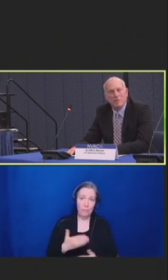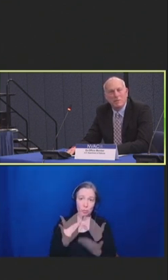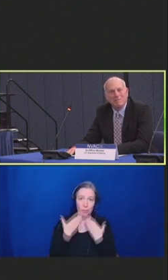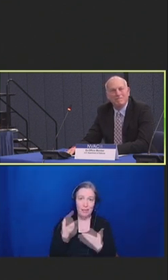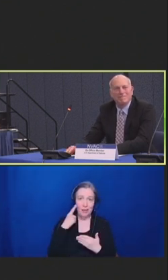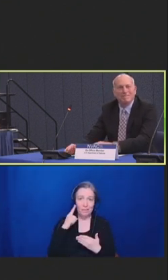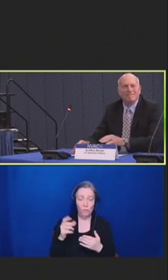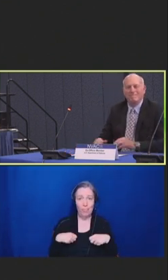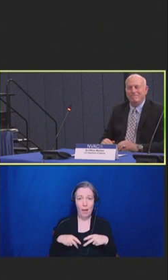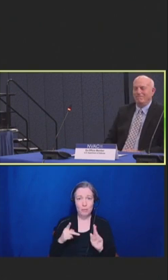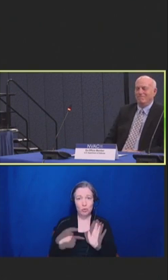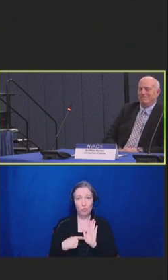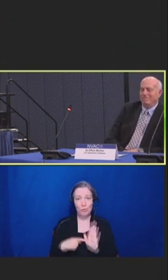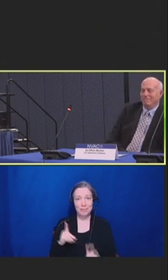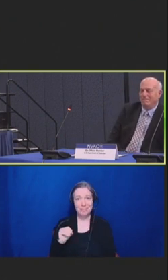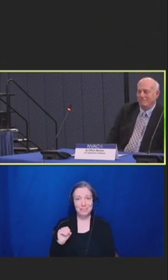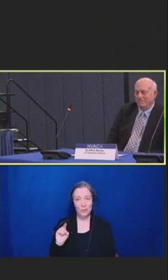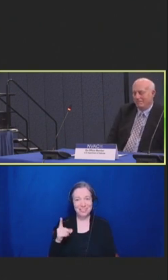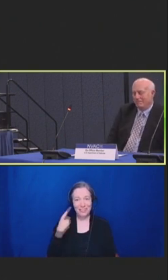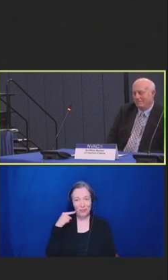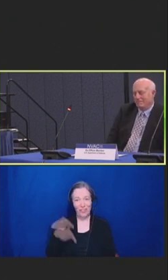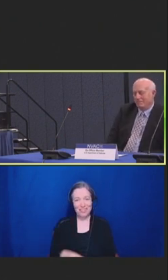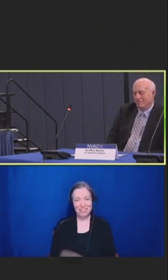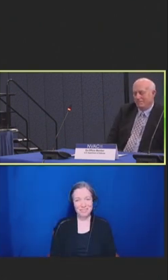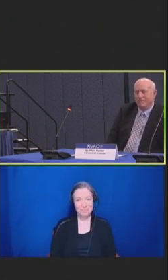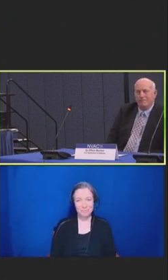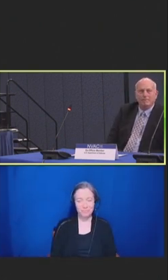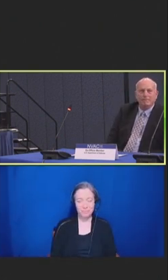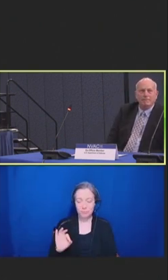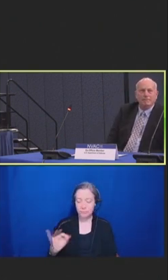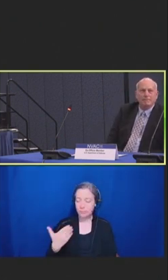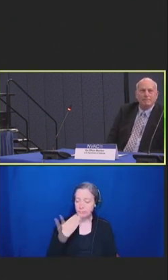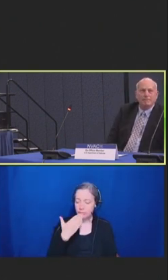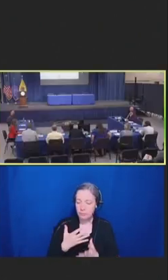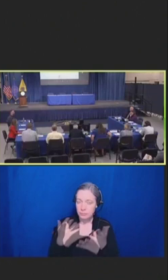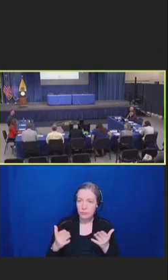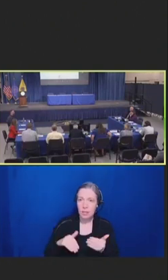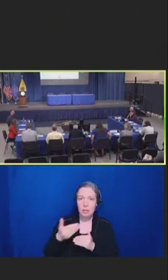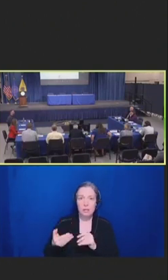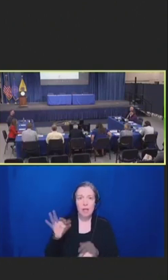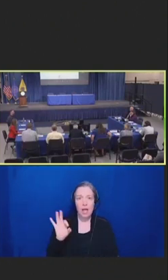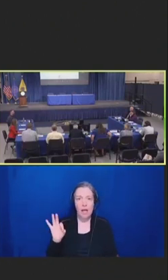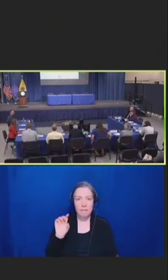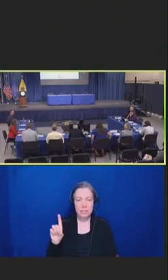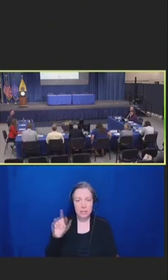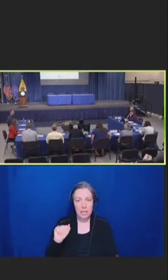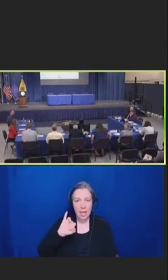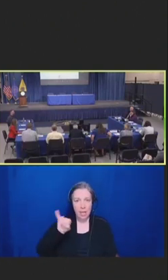Robert Hopkins, Jr.: Thank you very much. Next is from FDA. Jay Slater.